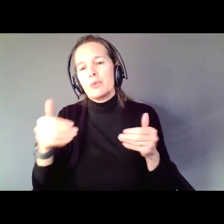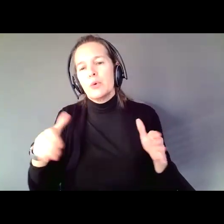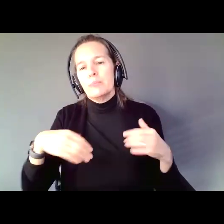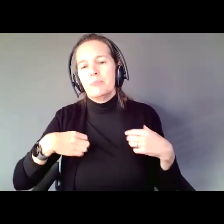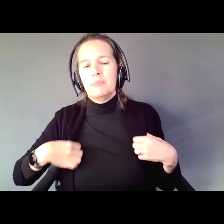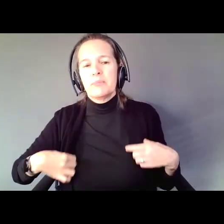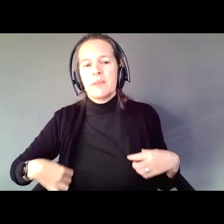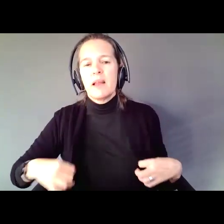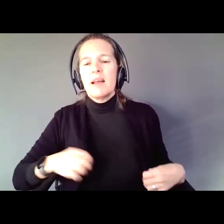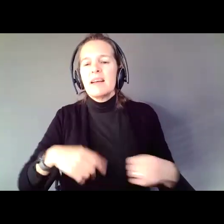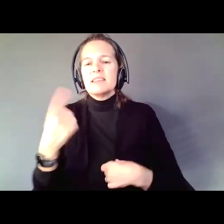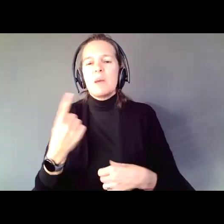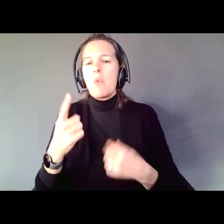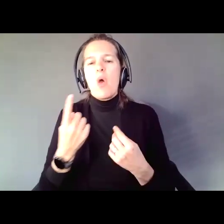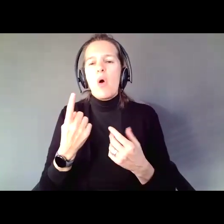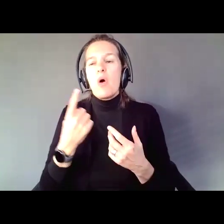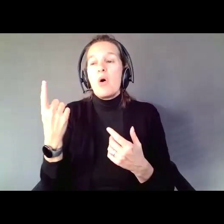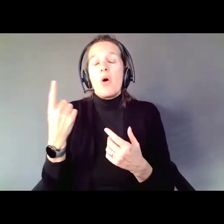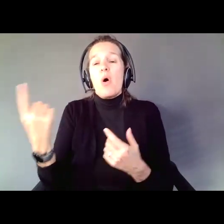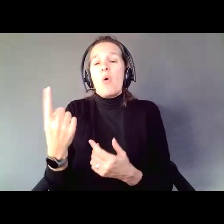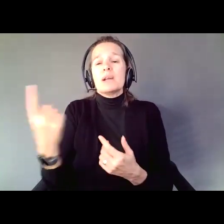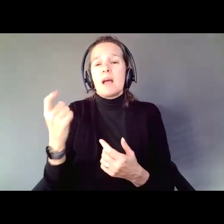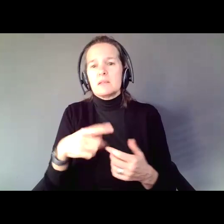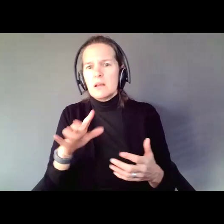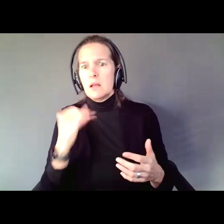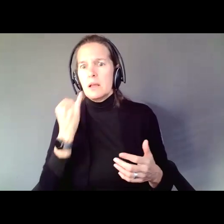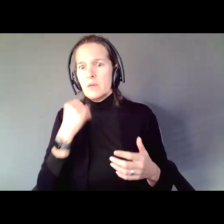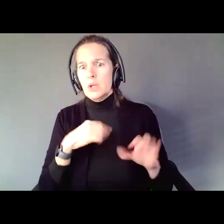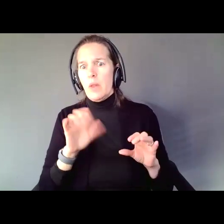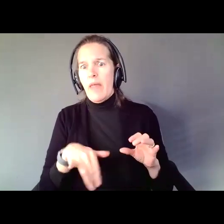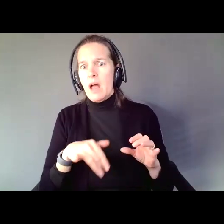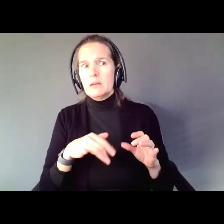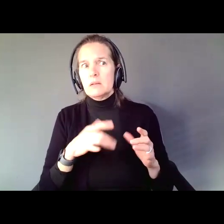if we do Supported Decision Making and not guardianship, are you sure my son, daughter,